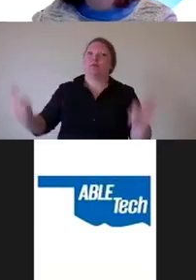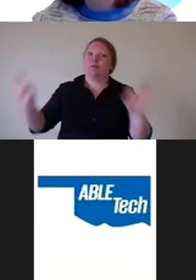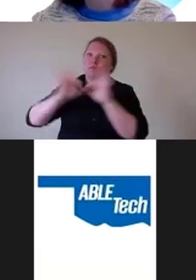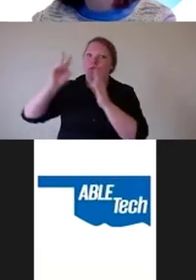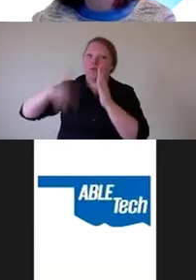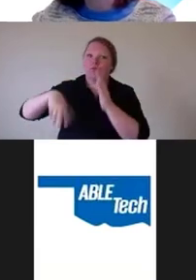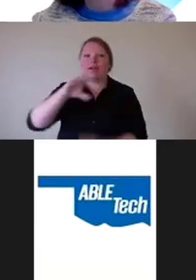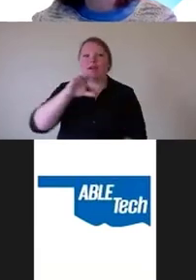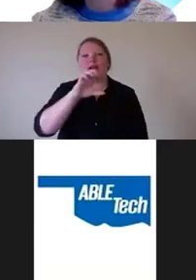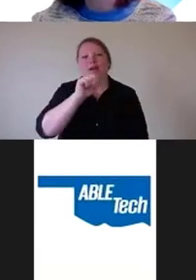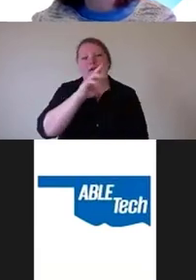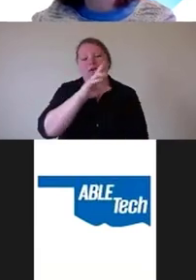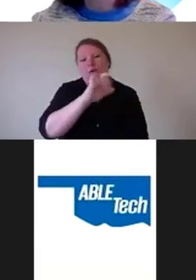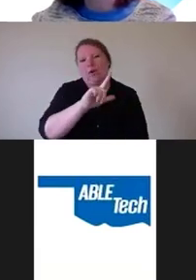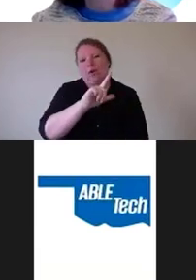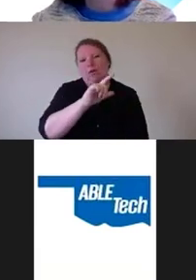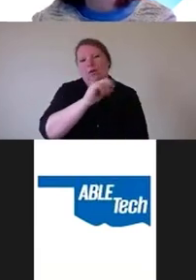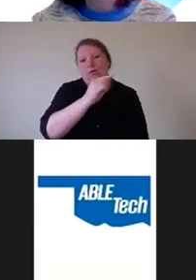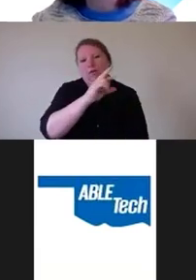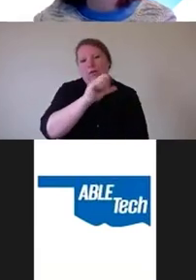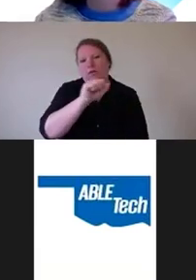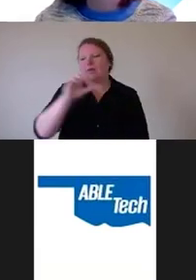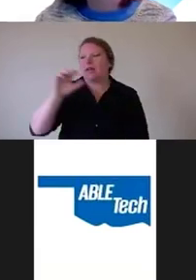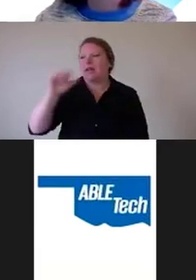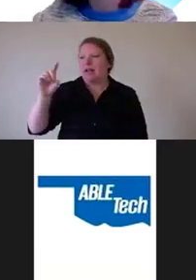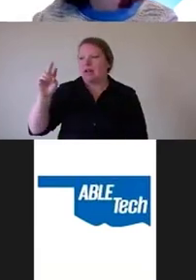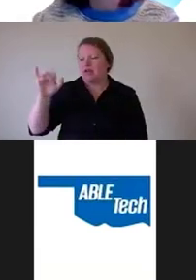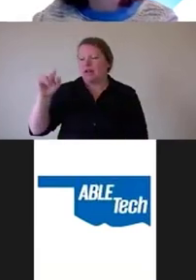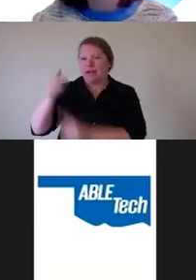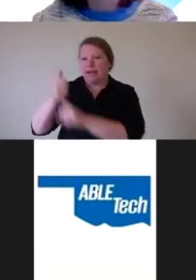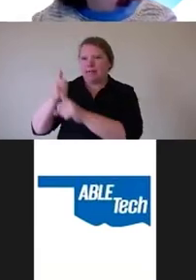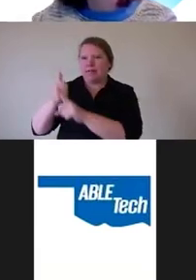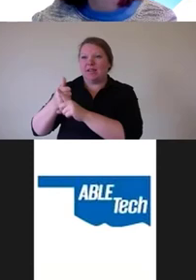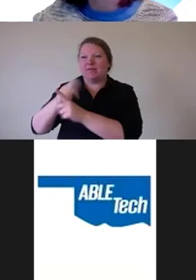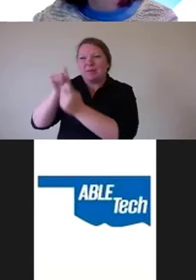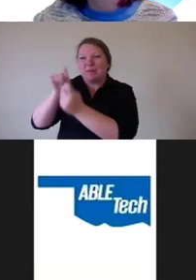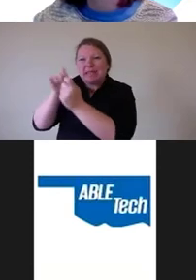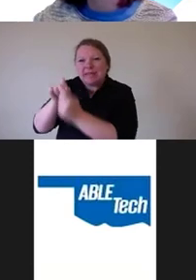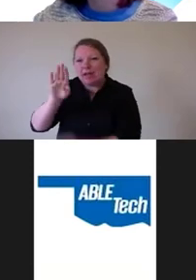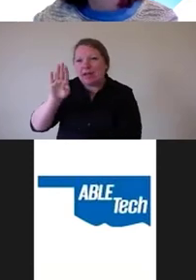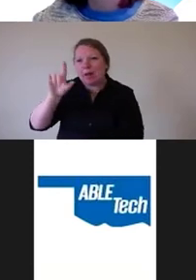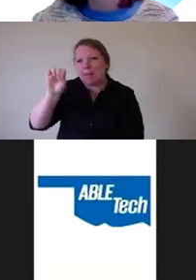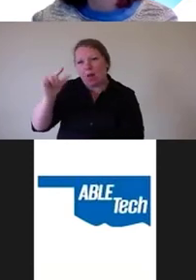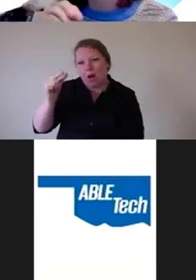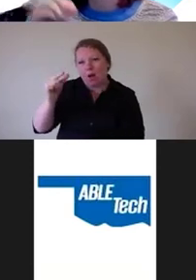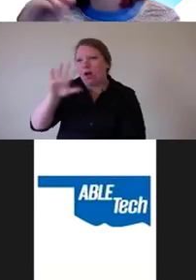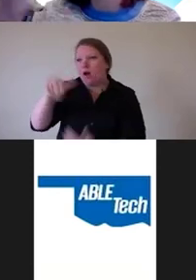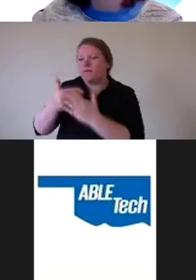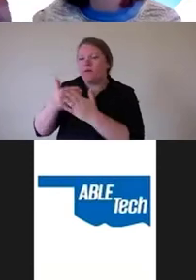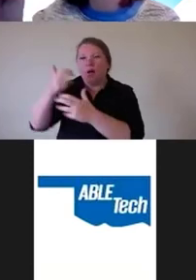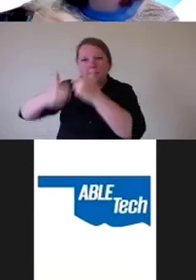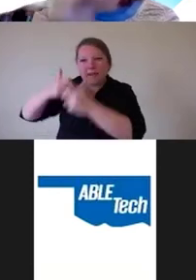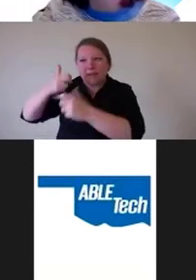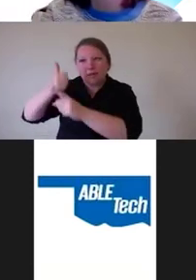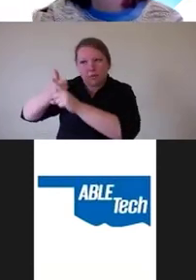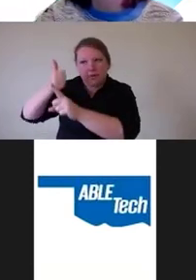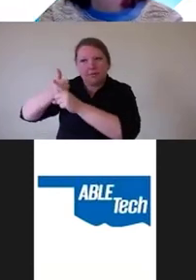So Adrian has been keeping a detailed blog of all of the issues he has seen and experienced